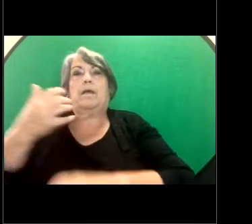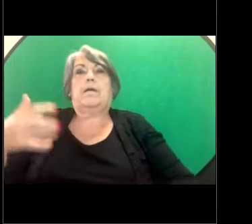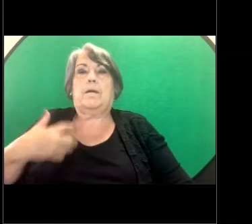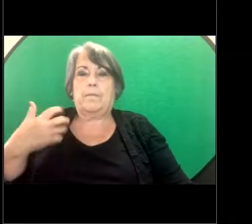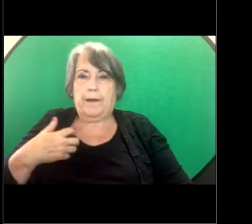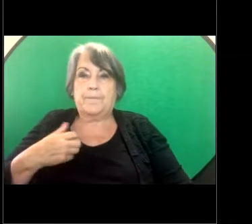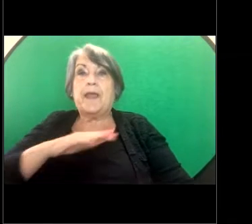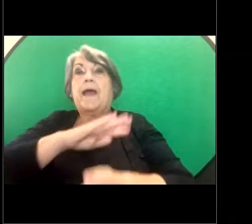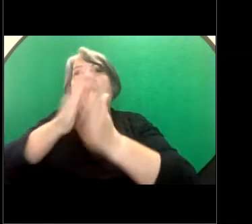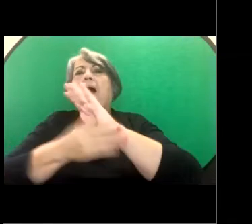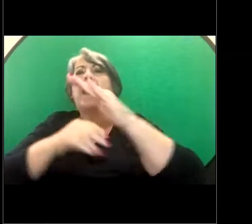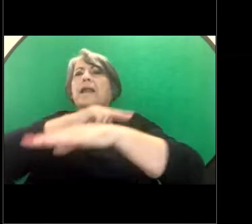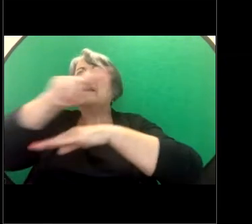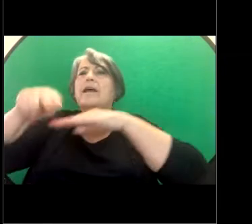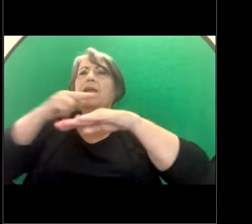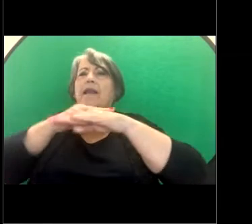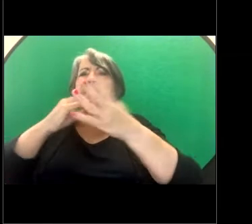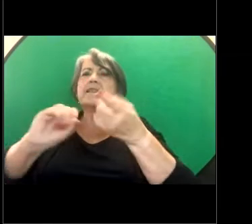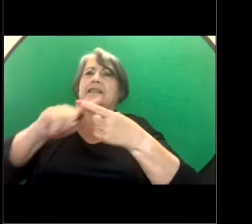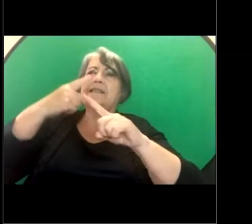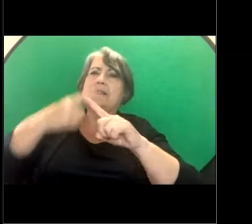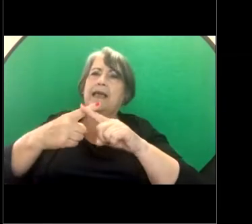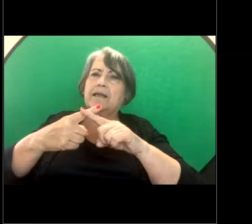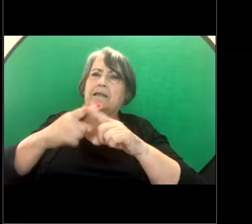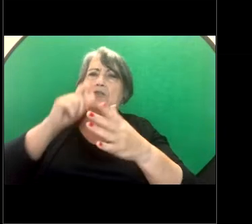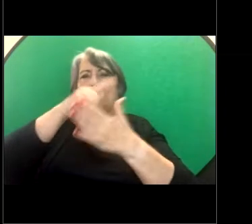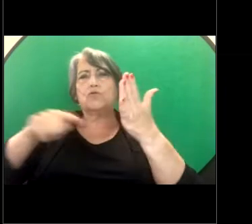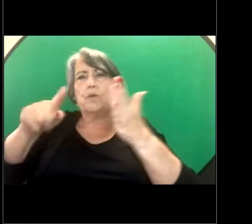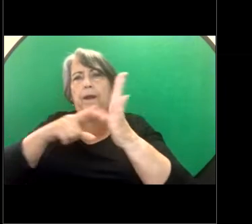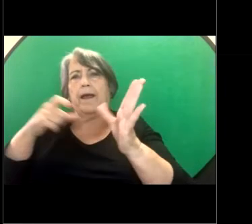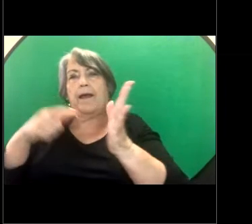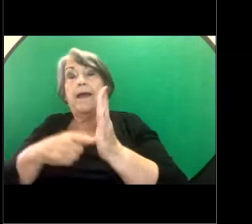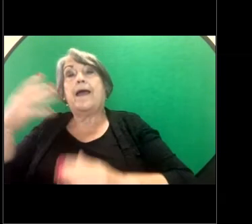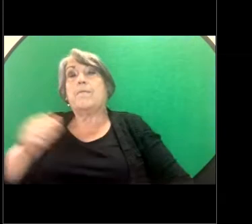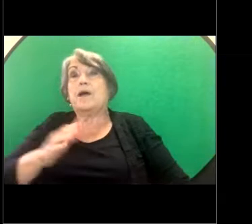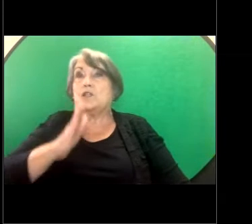the Sex Discrimination Act, need to be made to the Australian Human Rights Commission